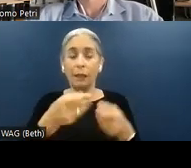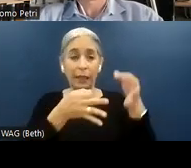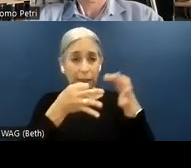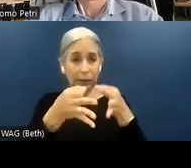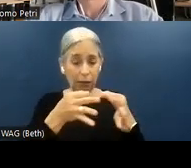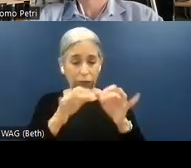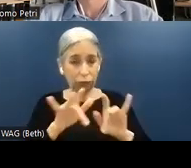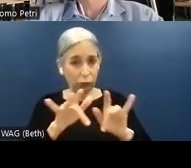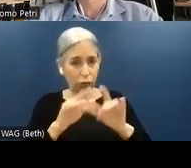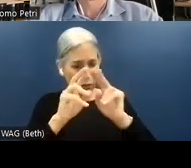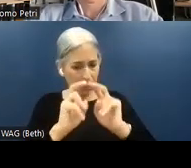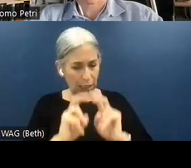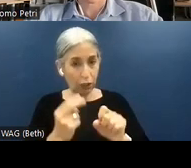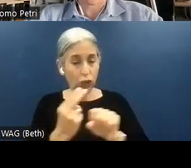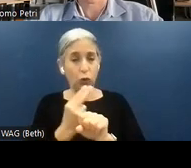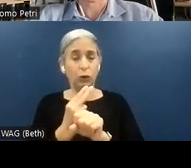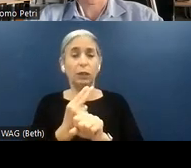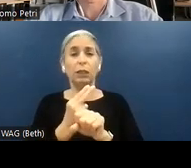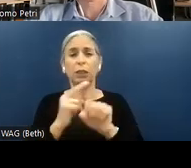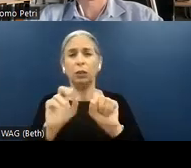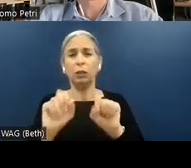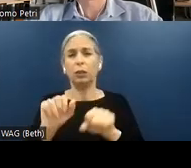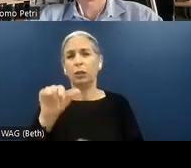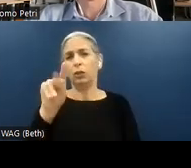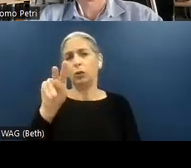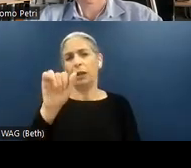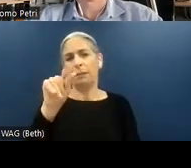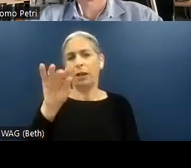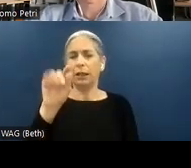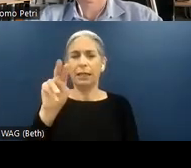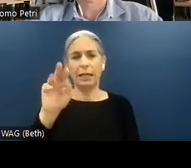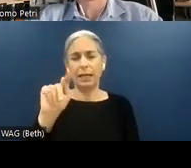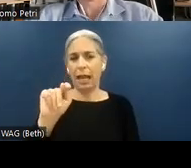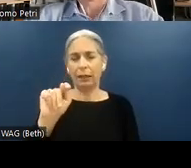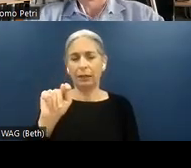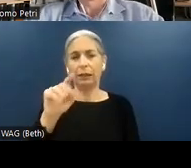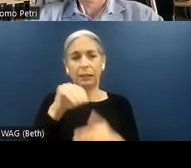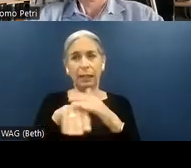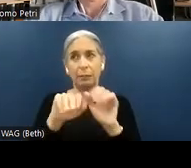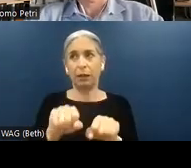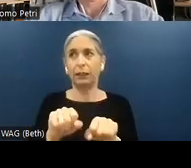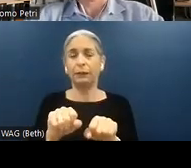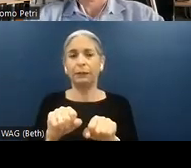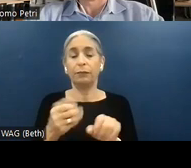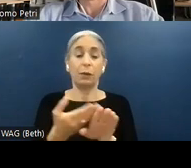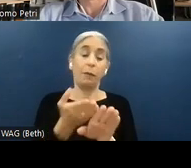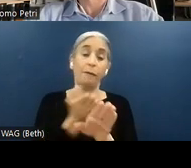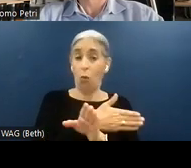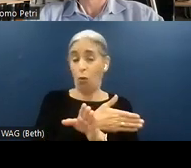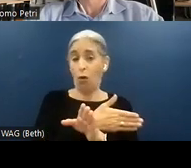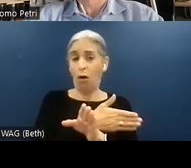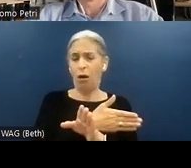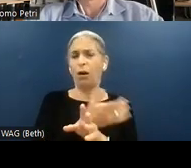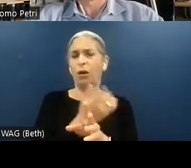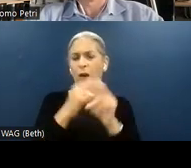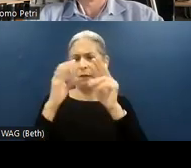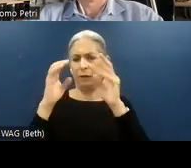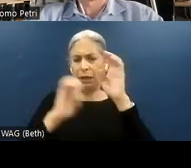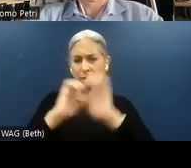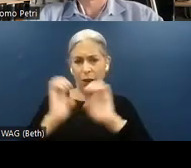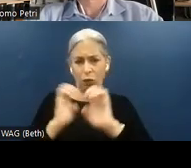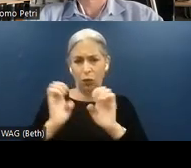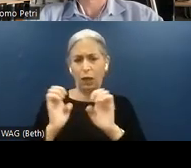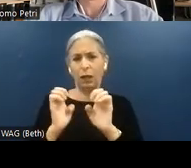analyzed using UsableNet AQA. Previously we had evaluated the quantity component and considered